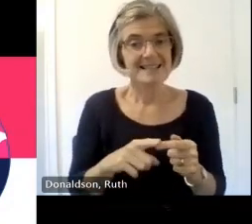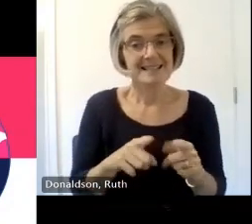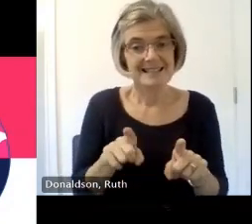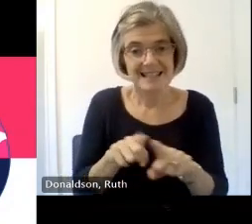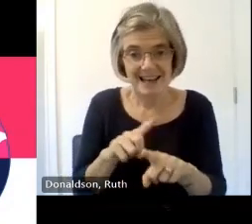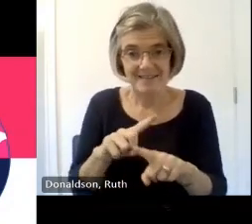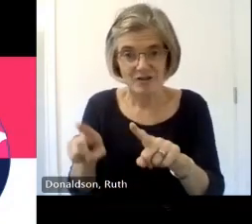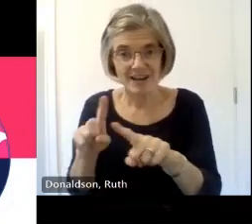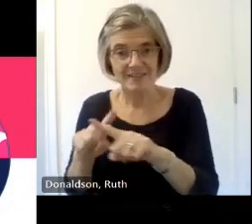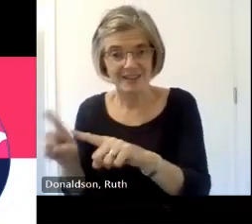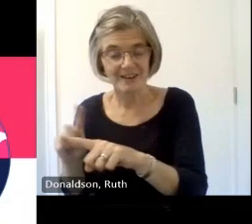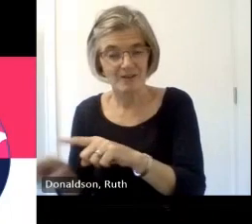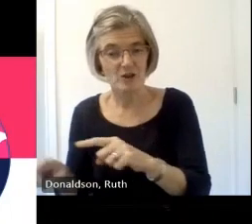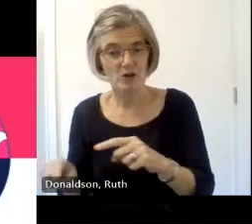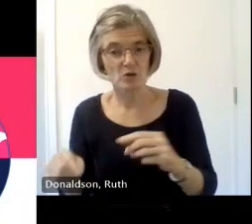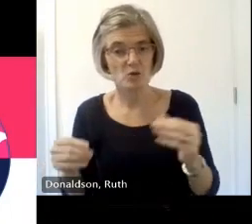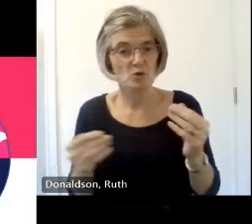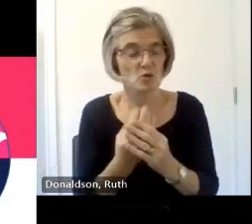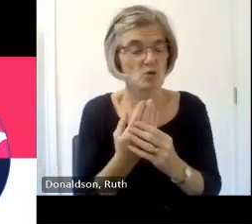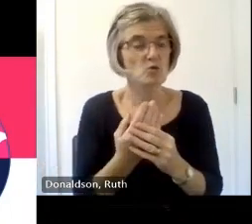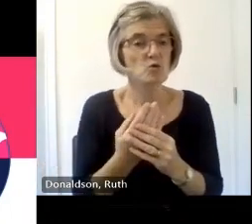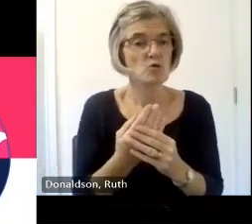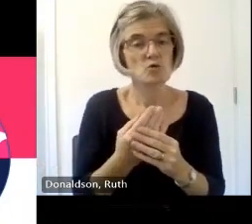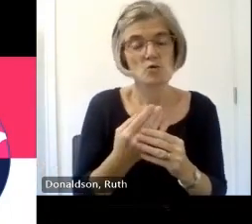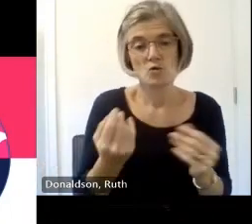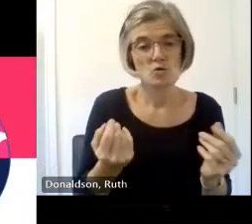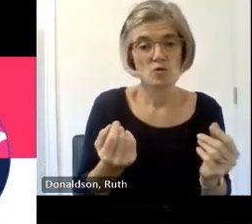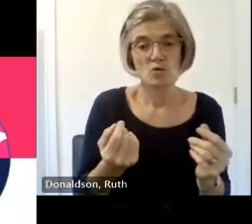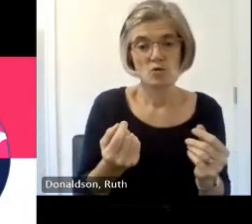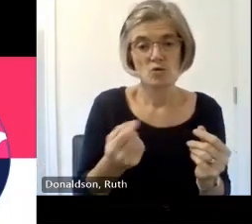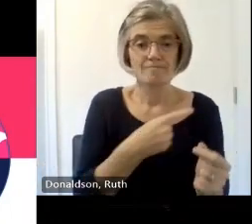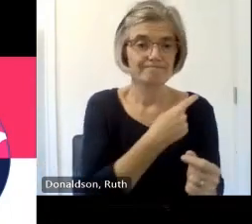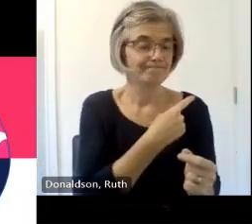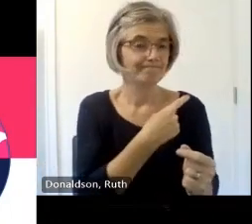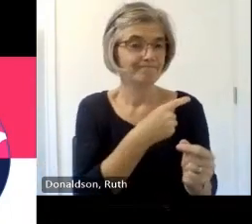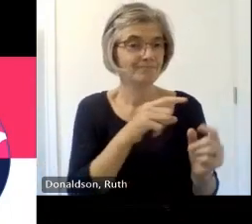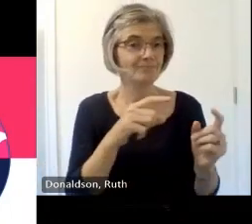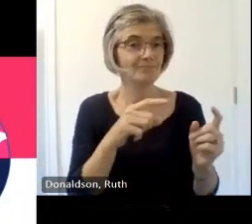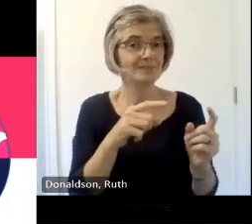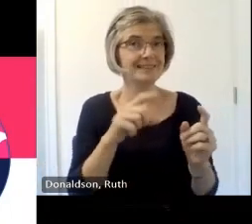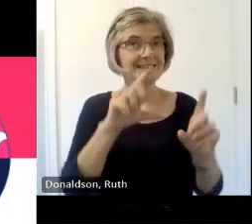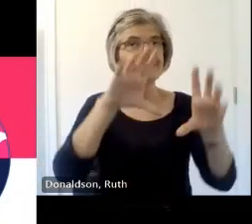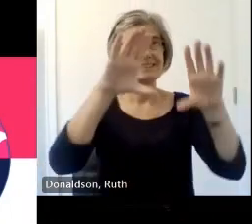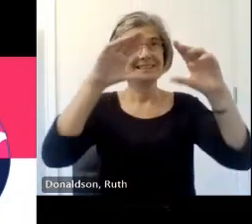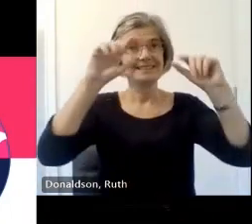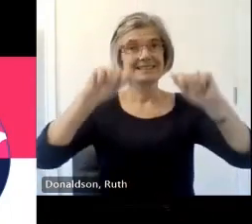garments tampons and this a827 road sign I'm looking forward to work with communities to